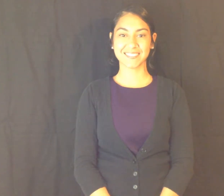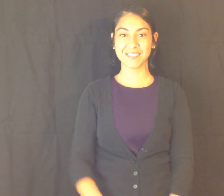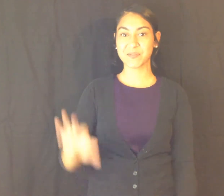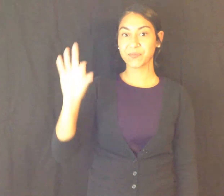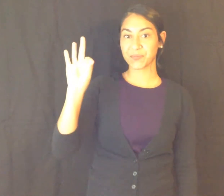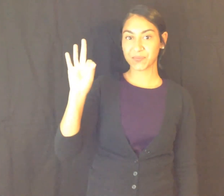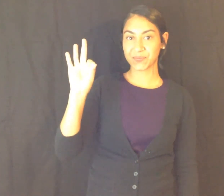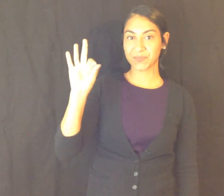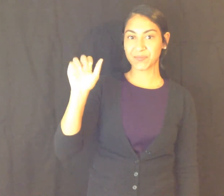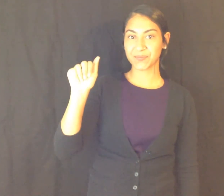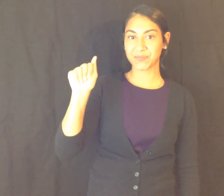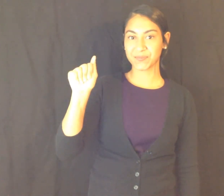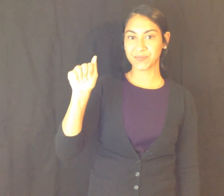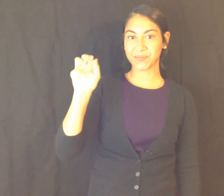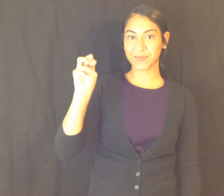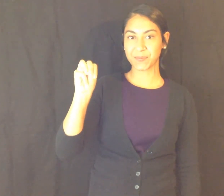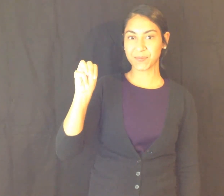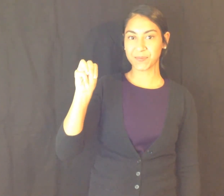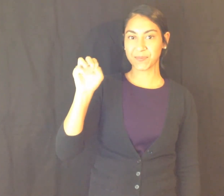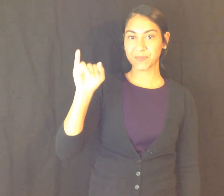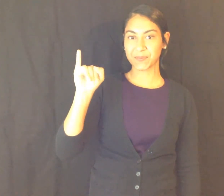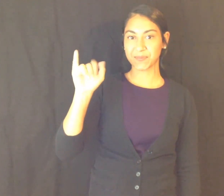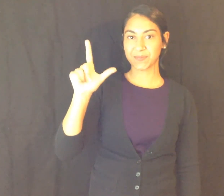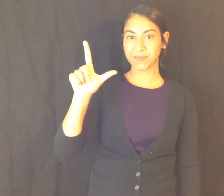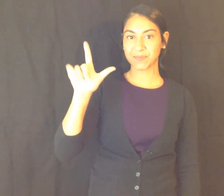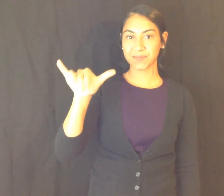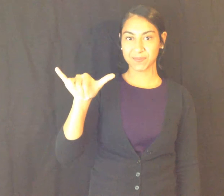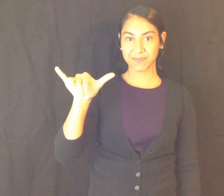F A M I L Y